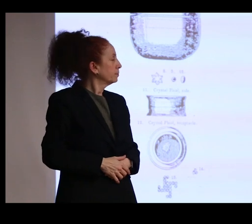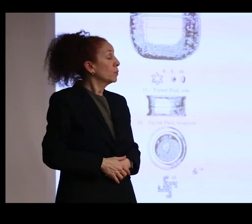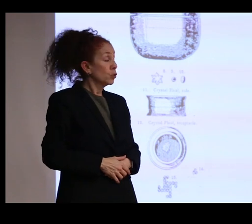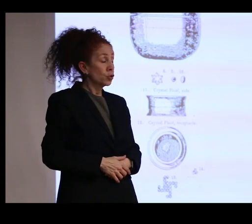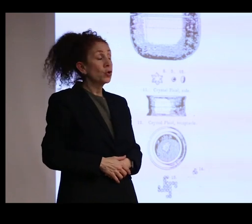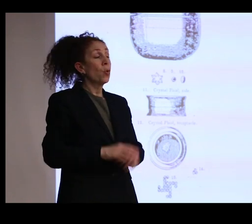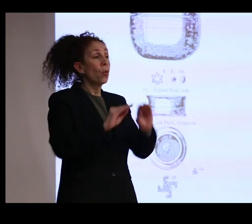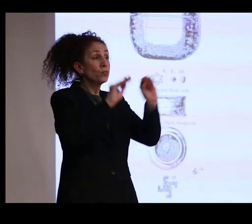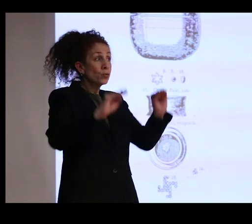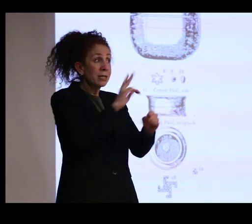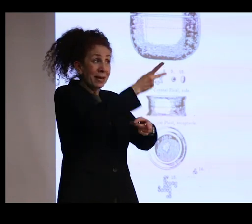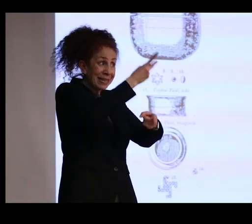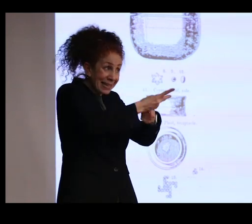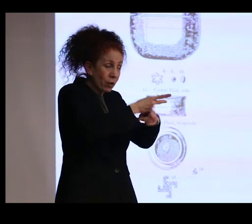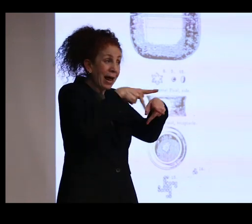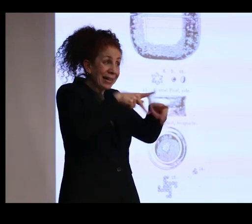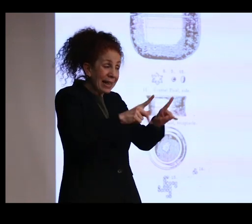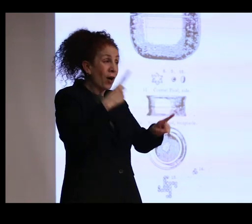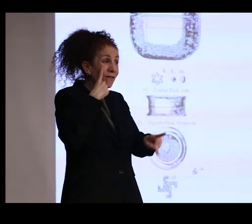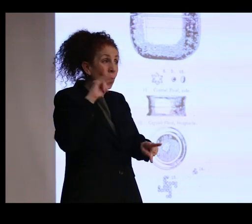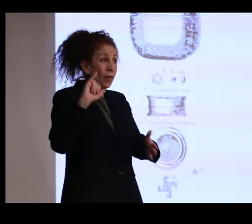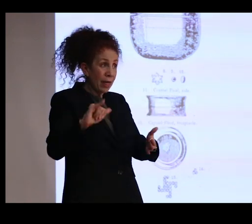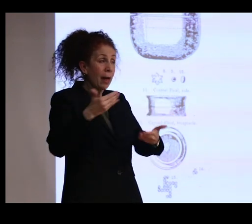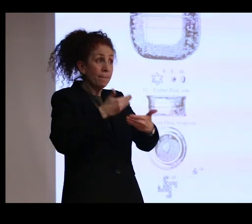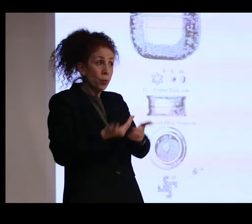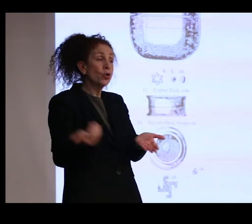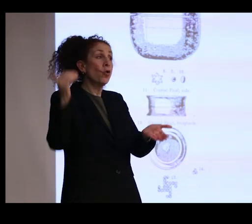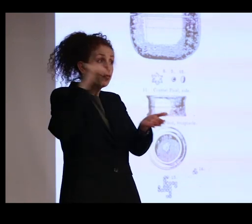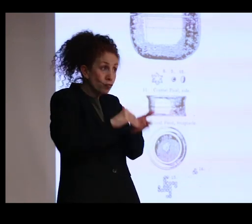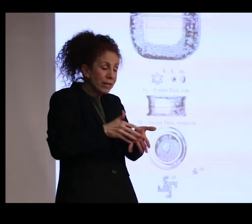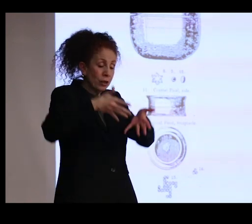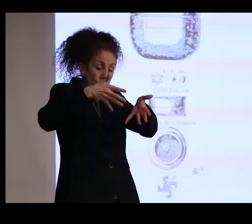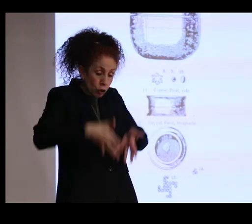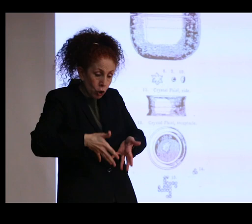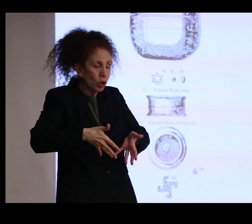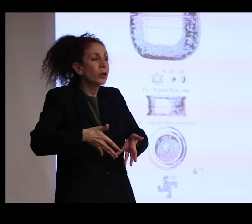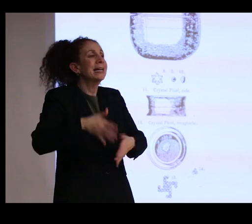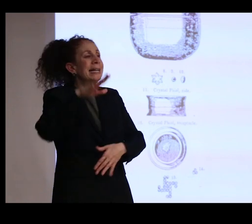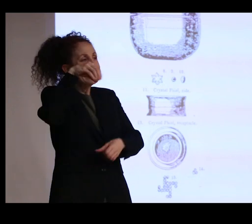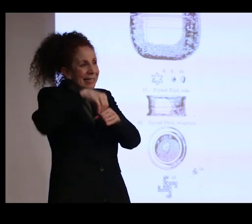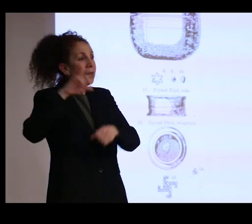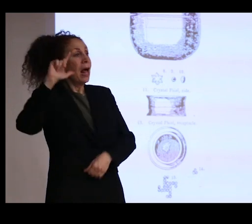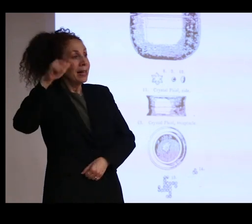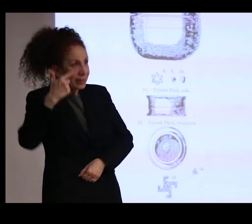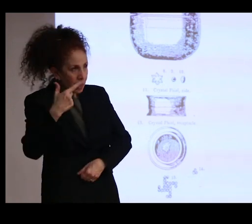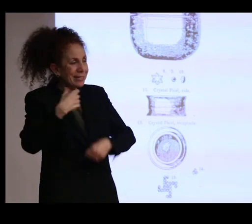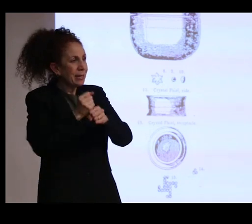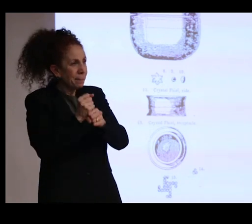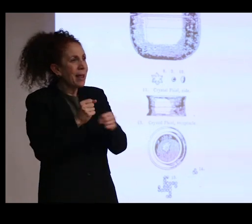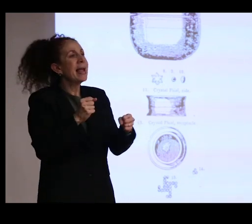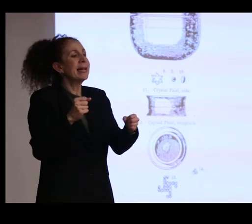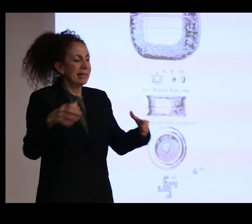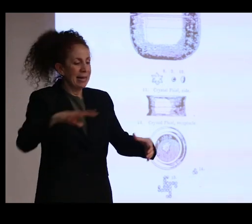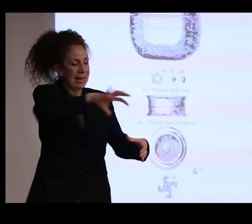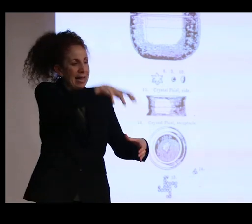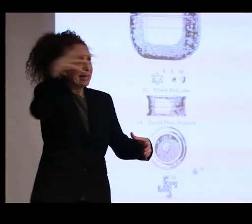allowed for a relic of the Buddha to be reinterred by the Buddhist community in a London-made casket copying an ancient rock